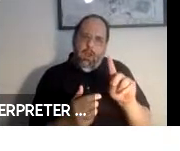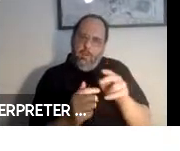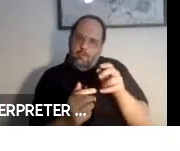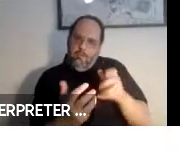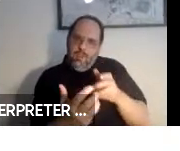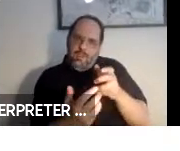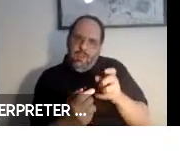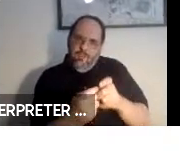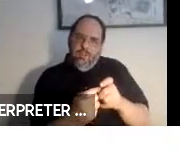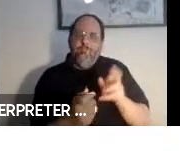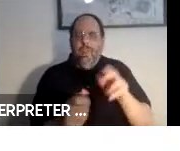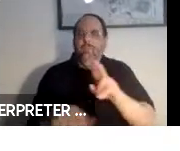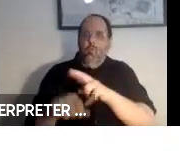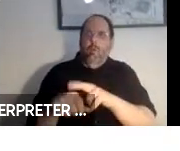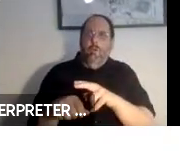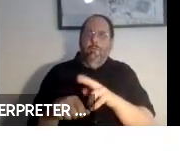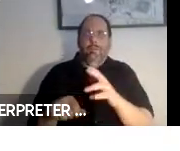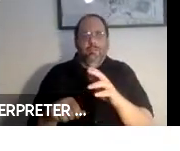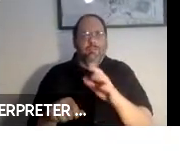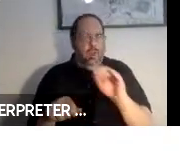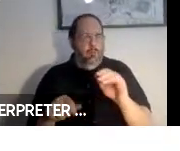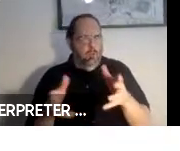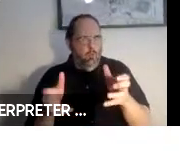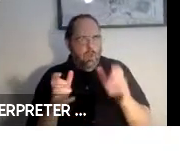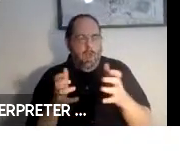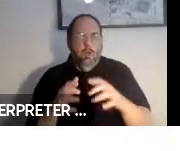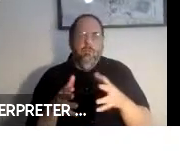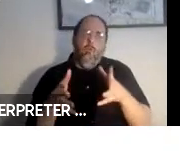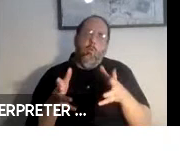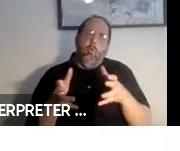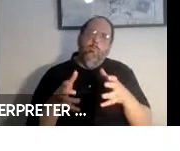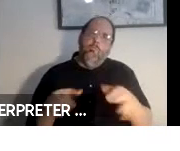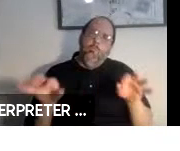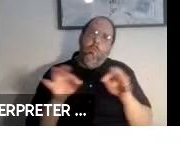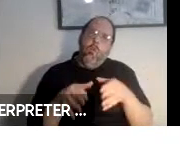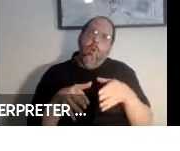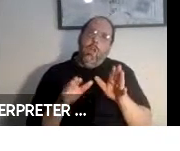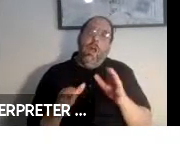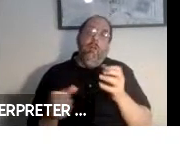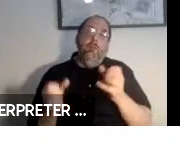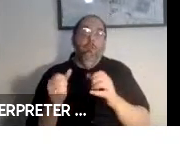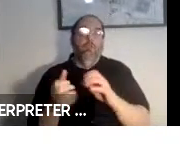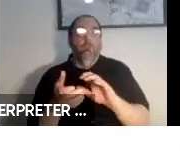So it is very important to be able to allow vehicles to be customized or to be able to